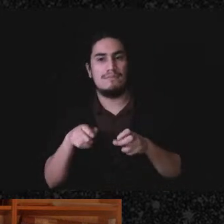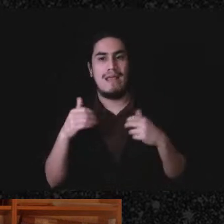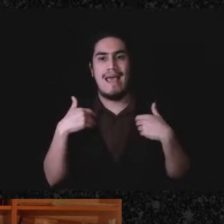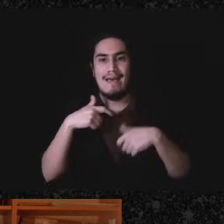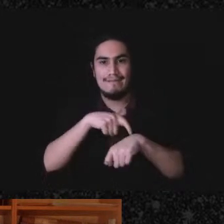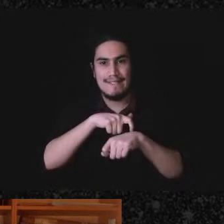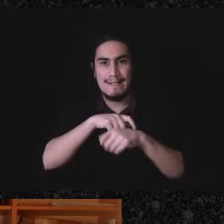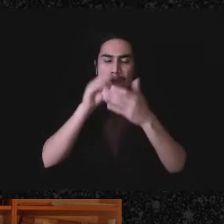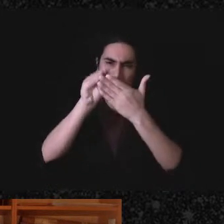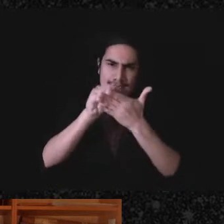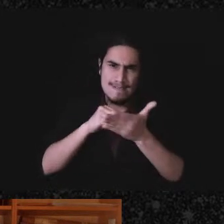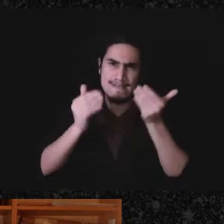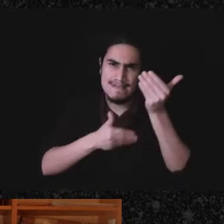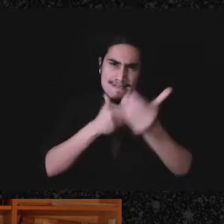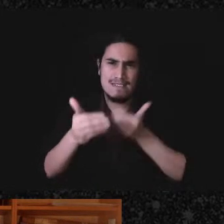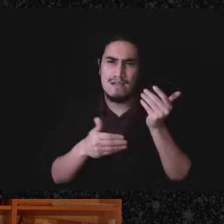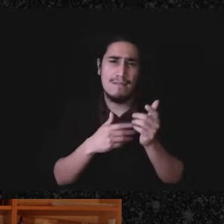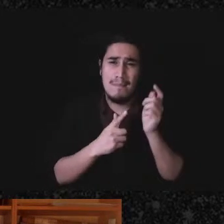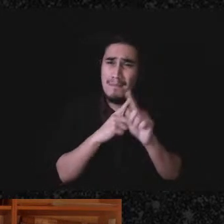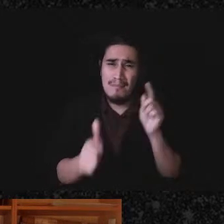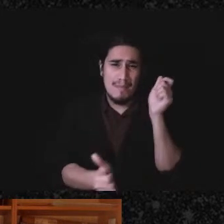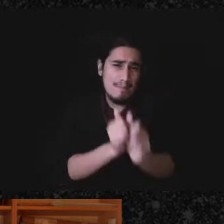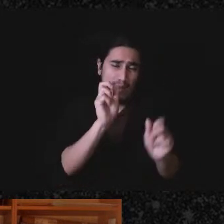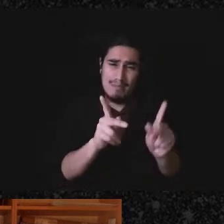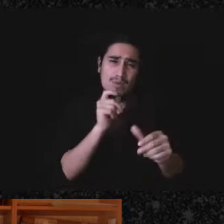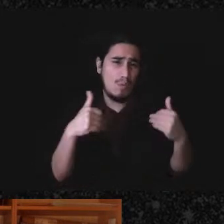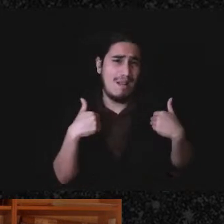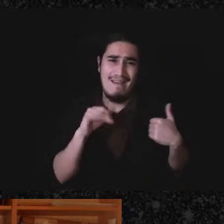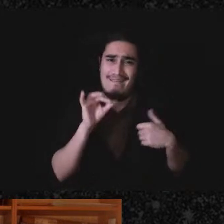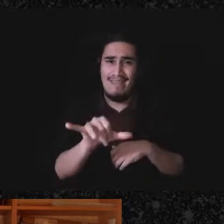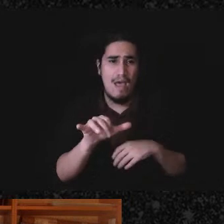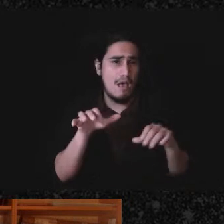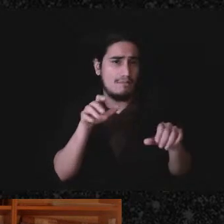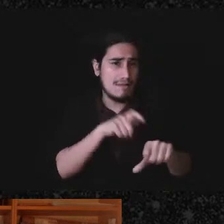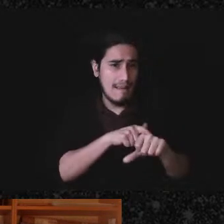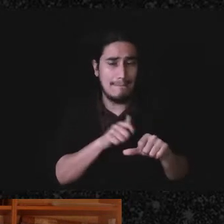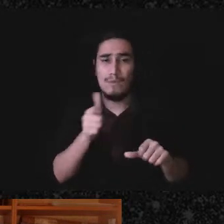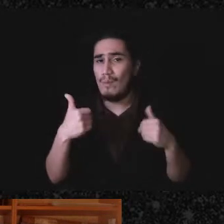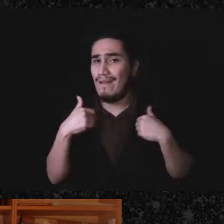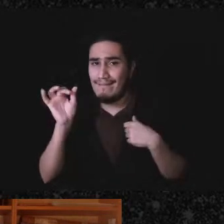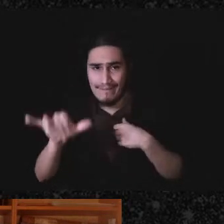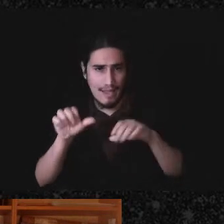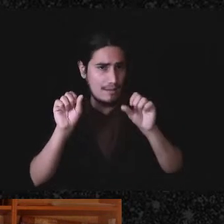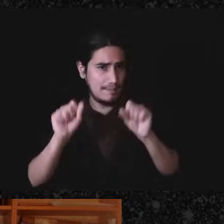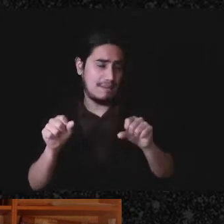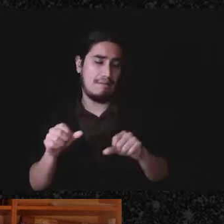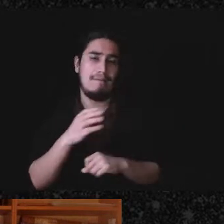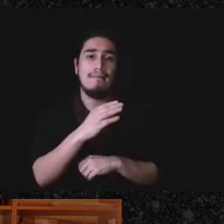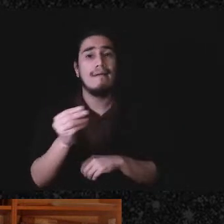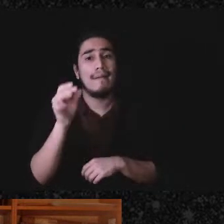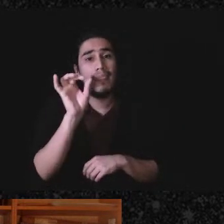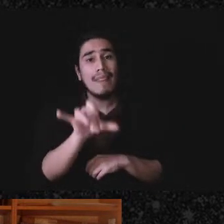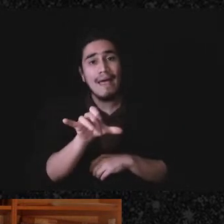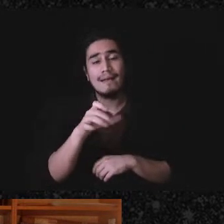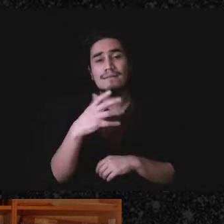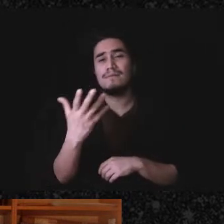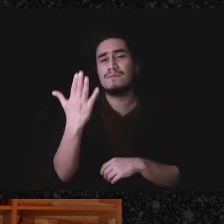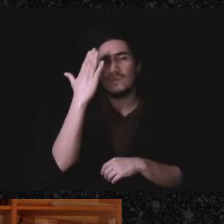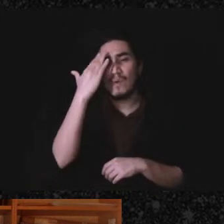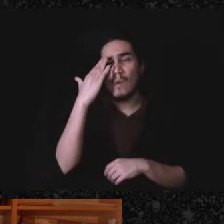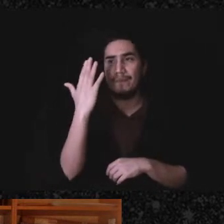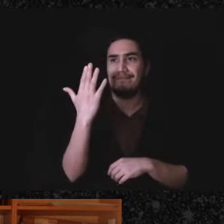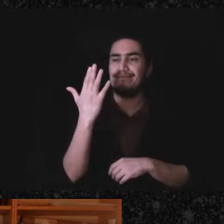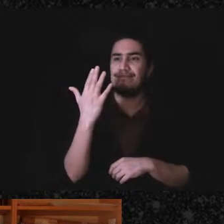most people don't have that ability or that time, and it's, you know, it's intended as a tool to-to